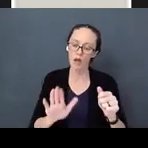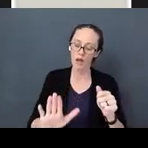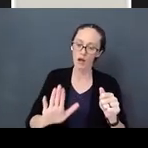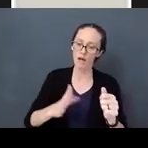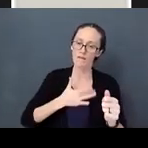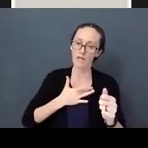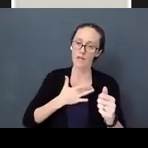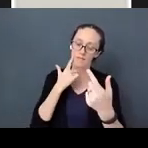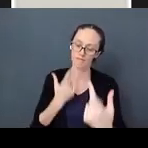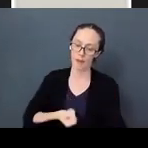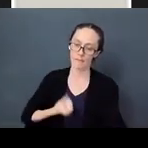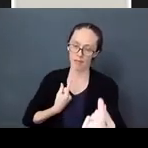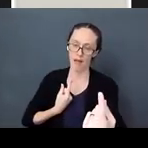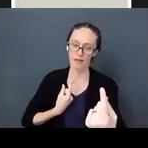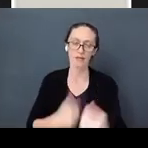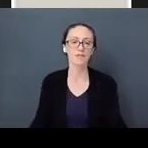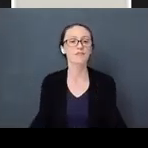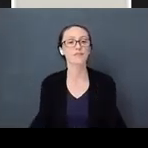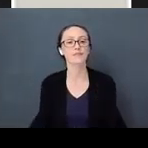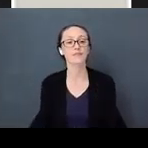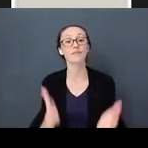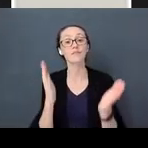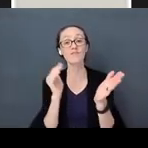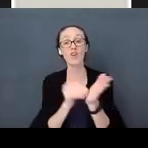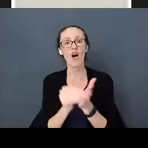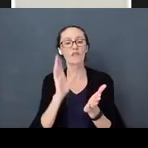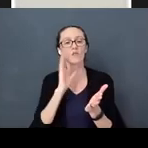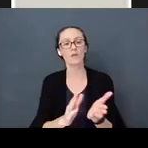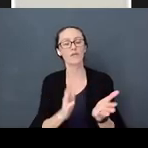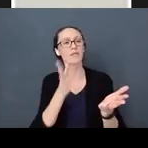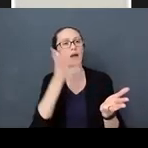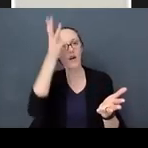I often talk with parents who are frustrated with parents of their behavior.